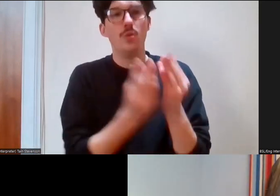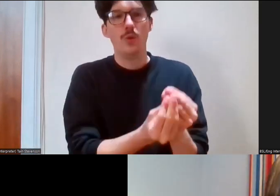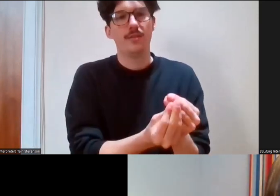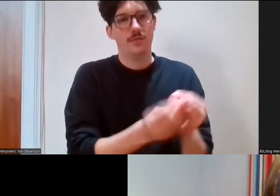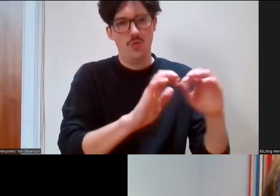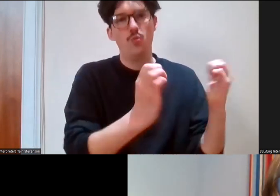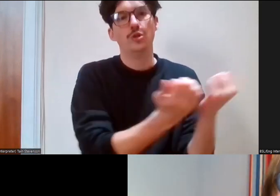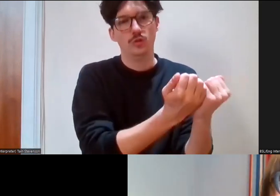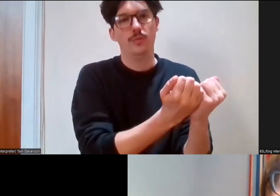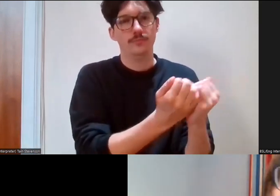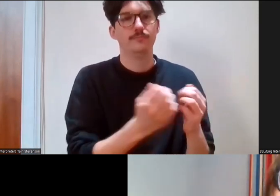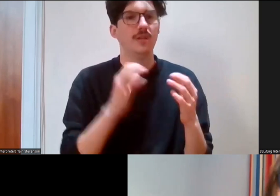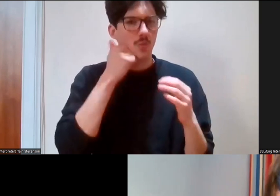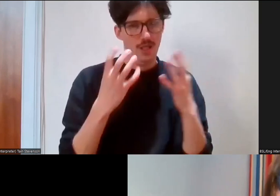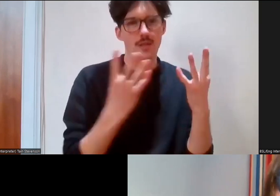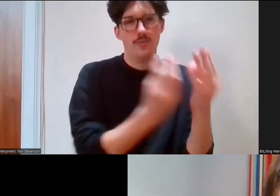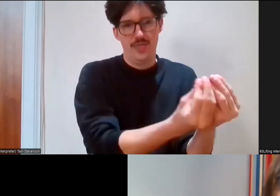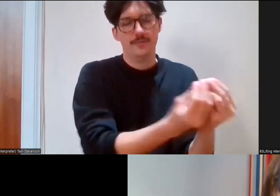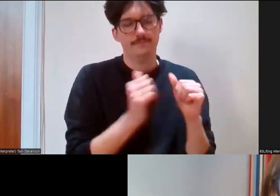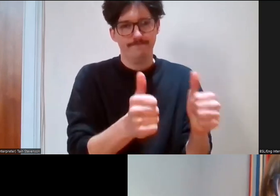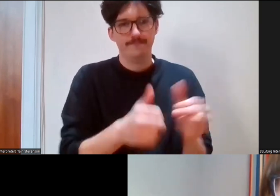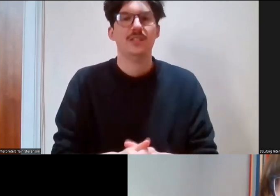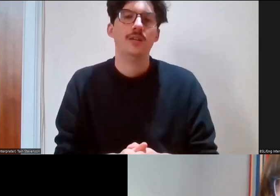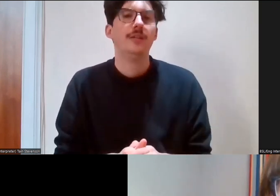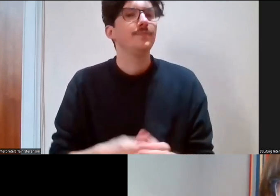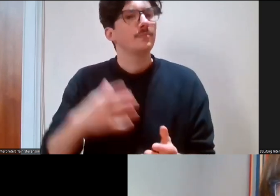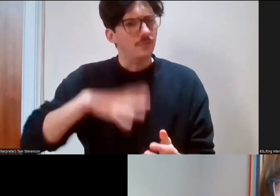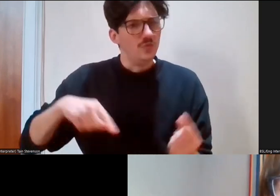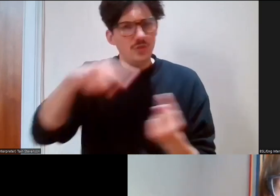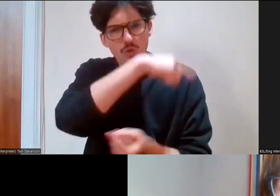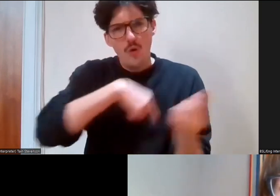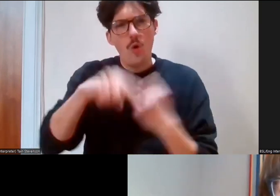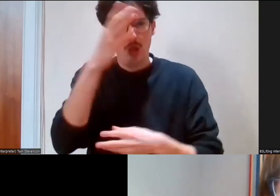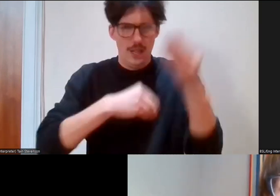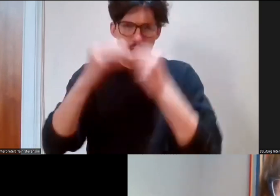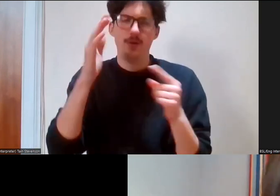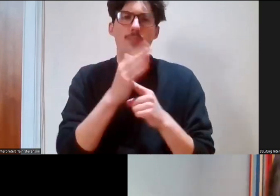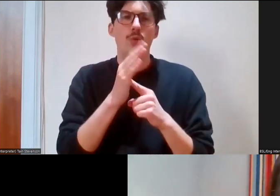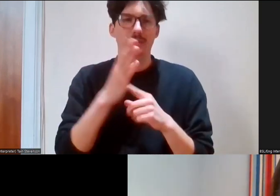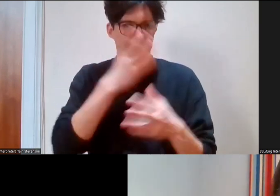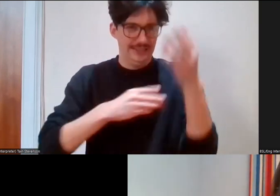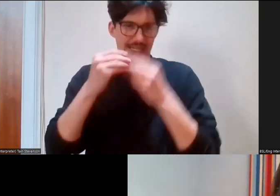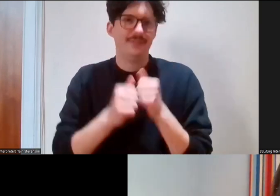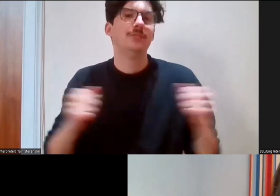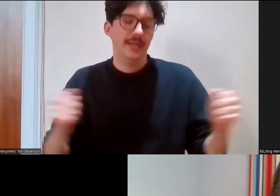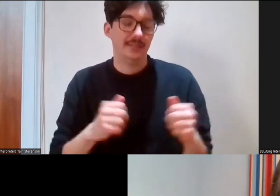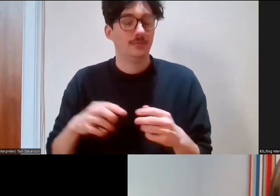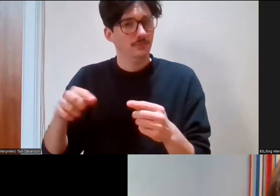All learning should be done in a safe and secure space. We are open to everybody's opinions, but we do